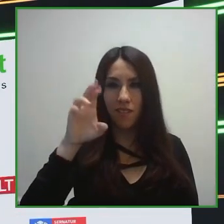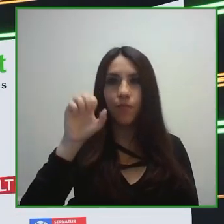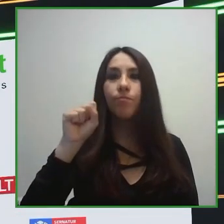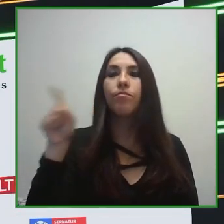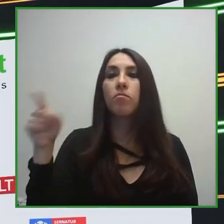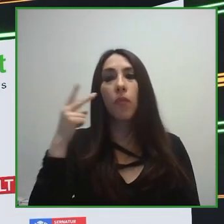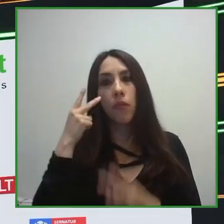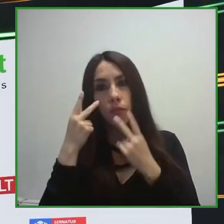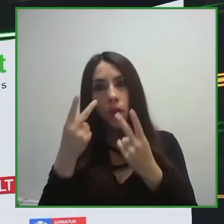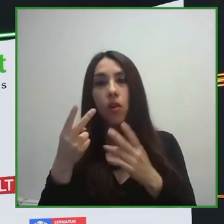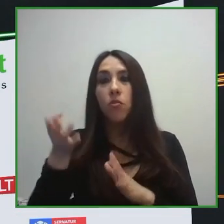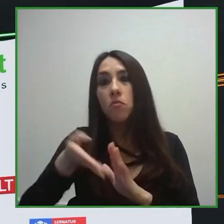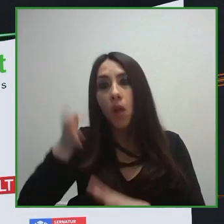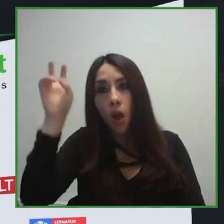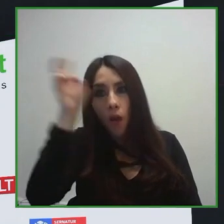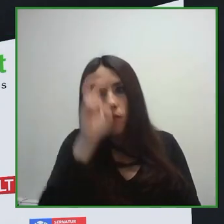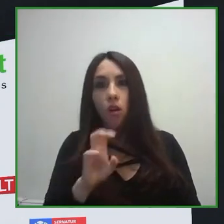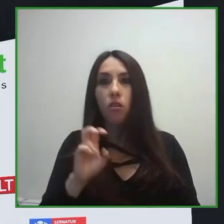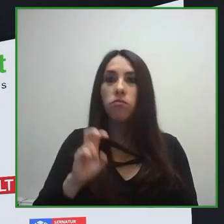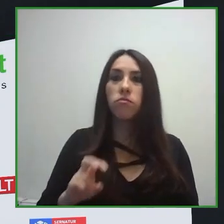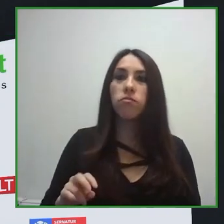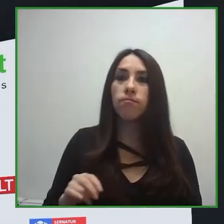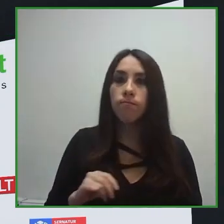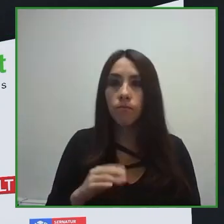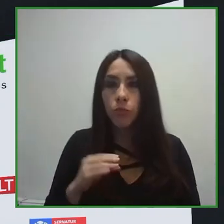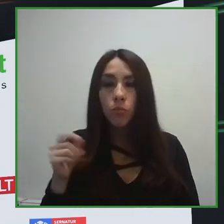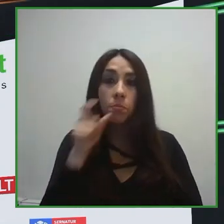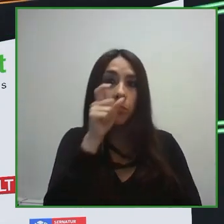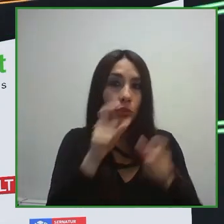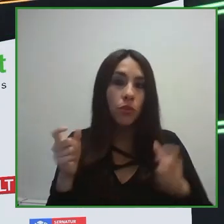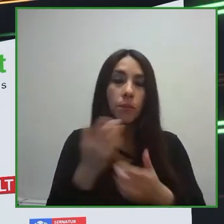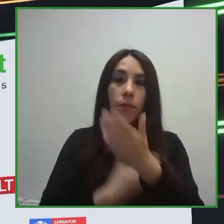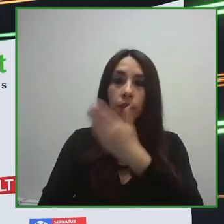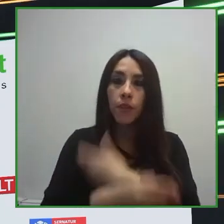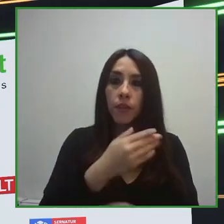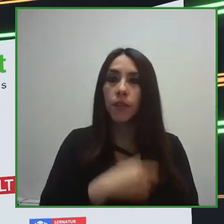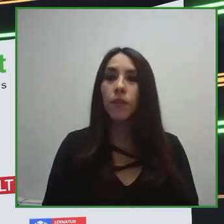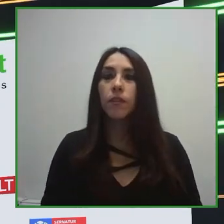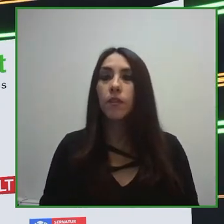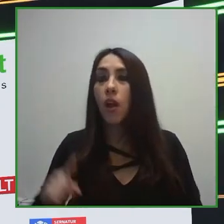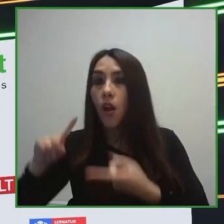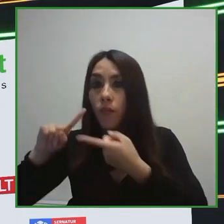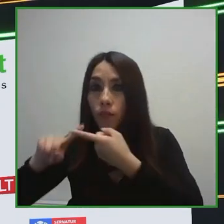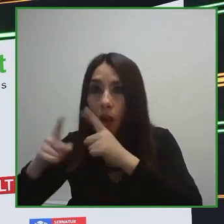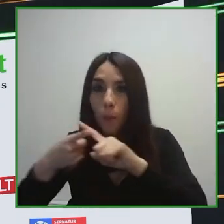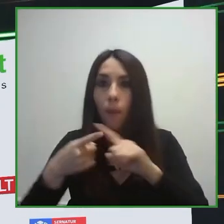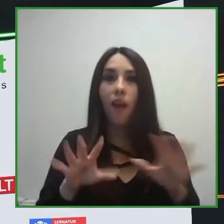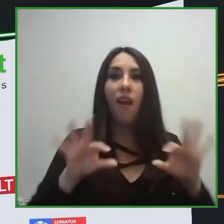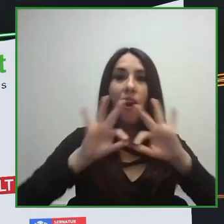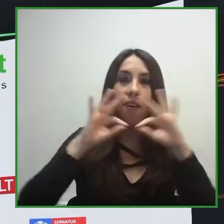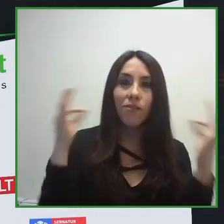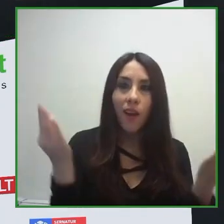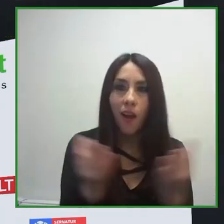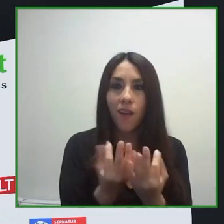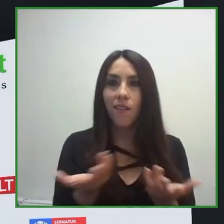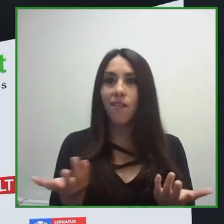trips for people with disabilities, their families and friends. Bastienne Paliz from LatinAmerica for All and Ecuadorean